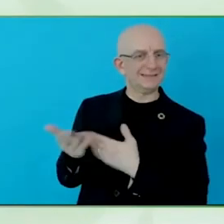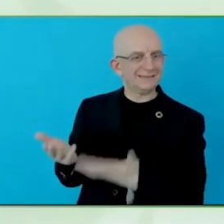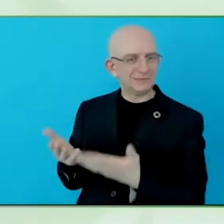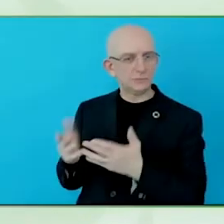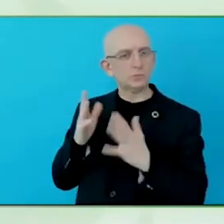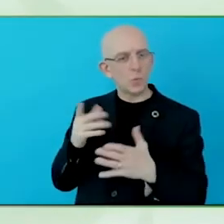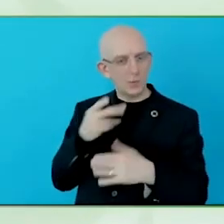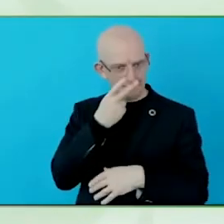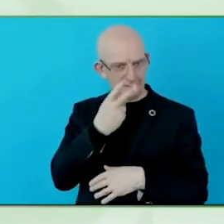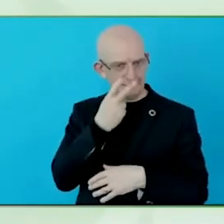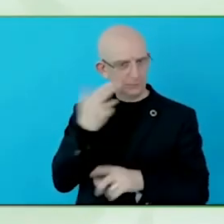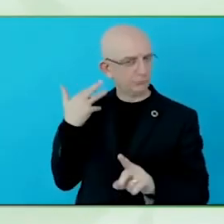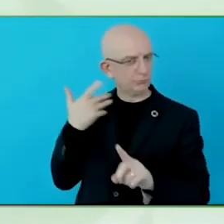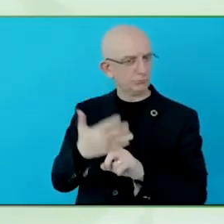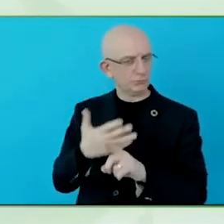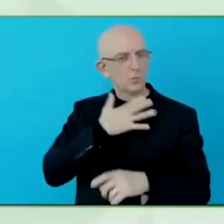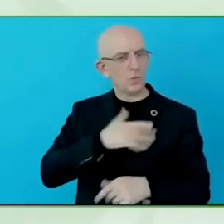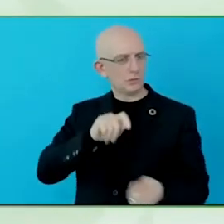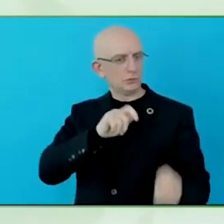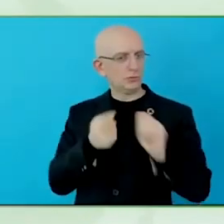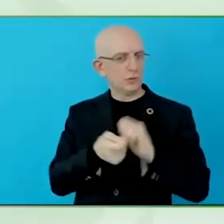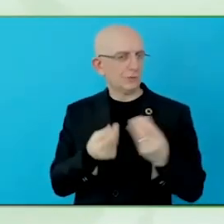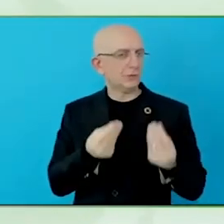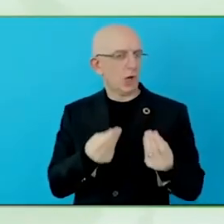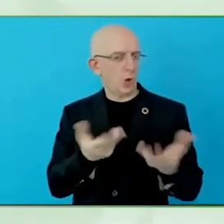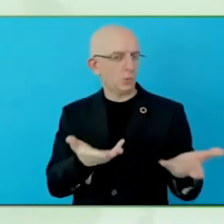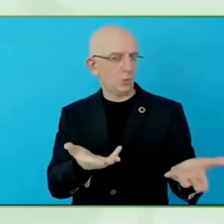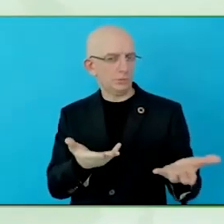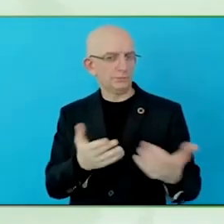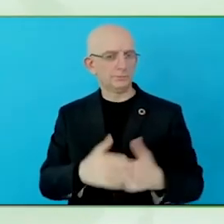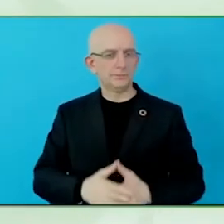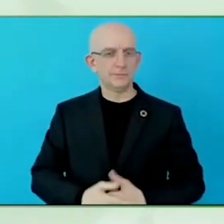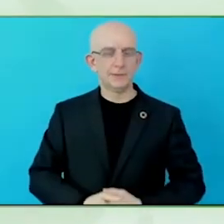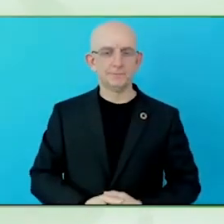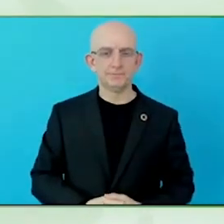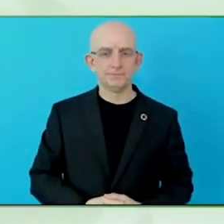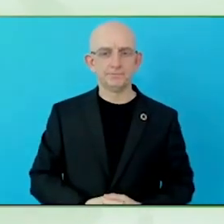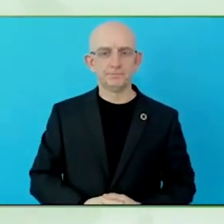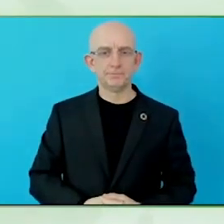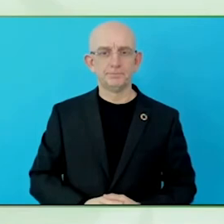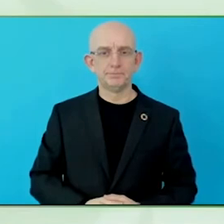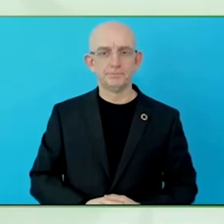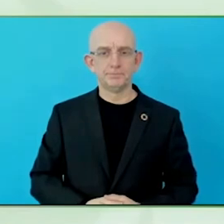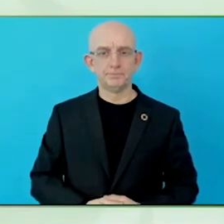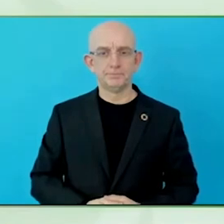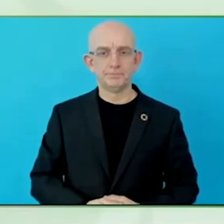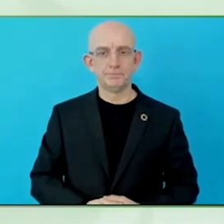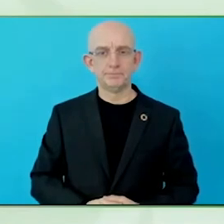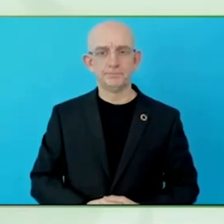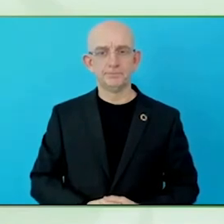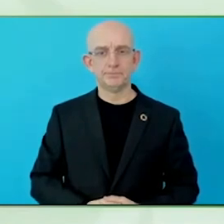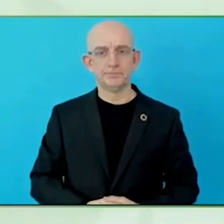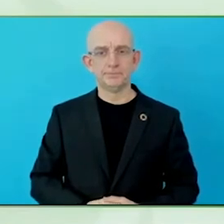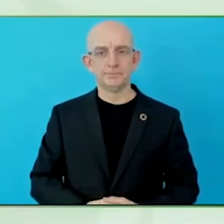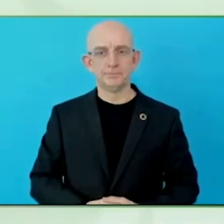would call it, as news items. That means people who describe the situation, whatever it would be,